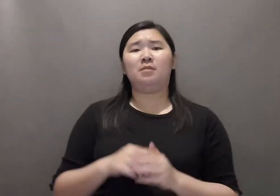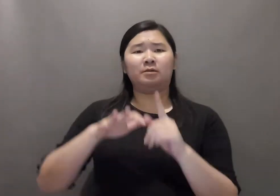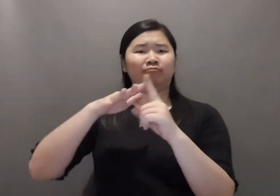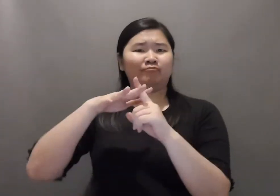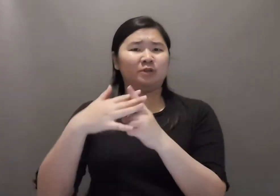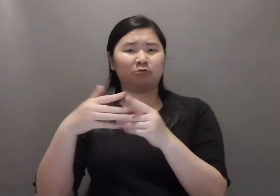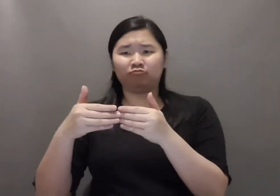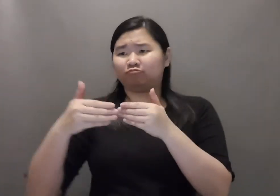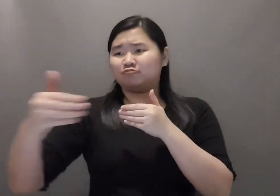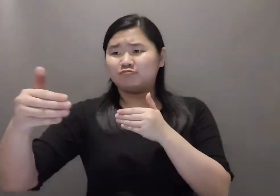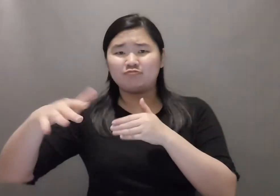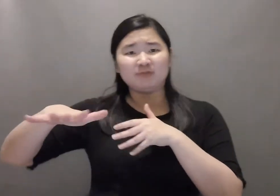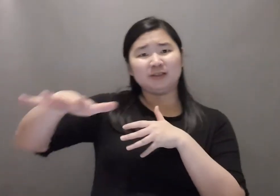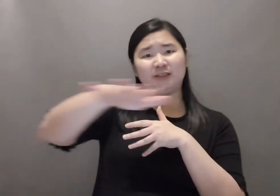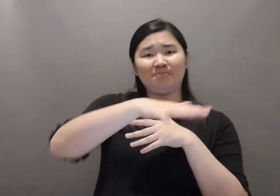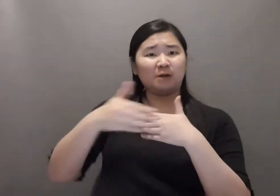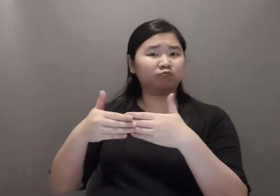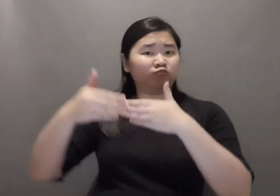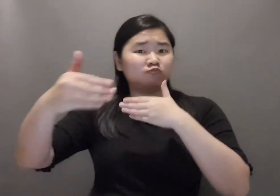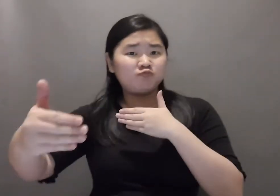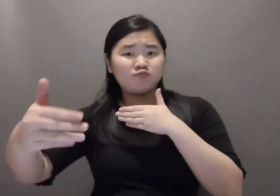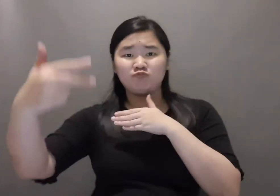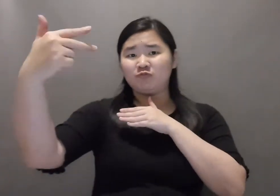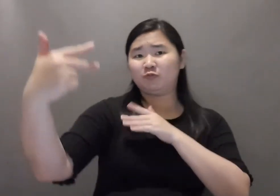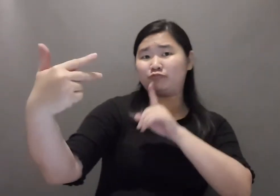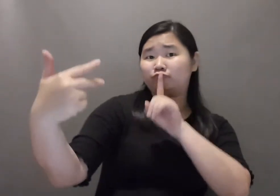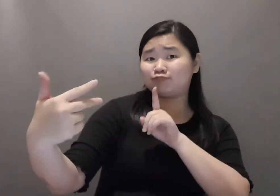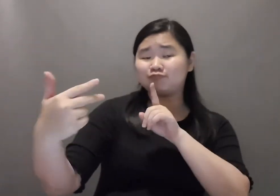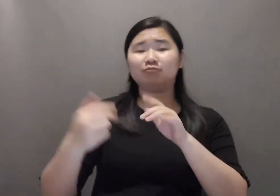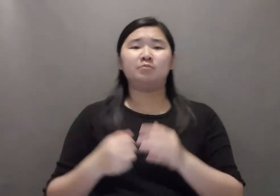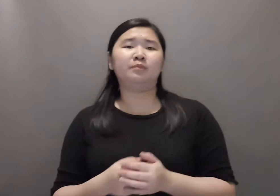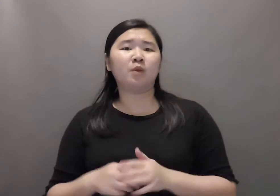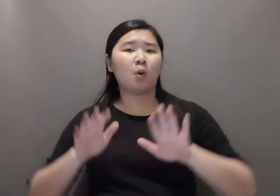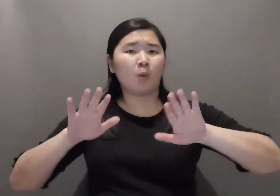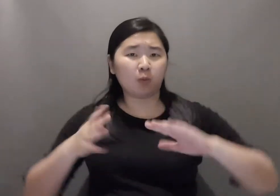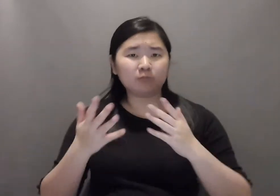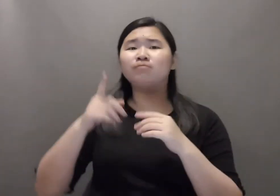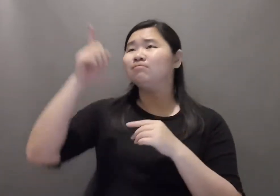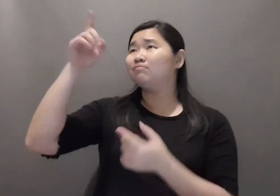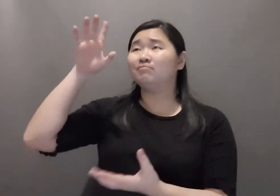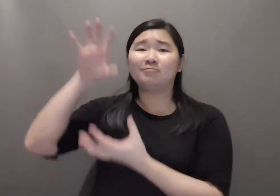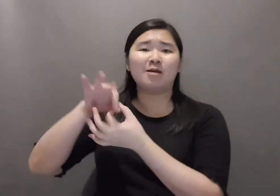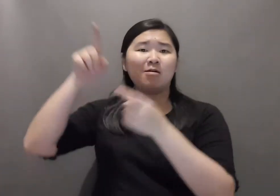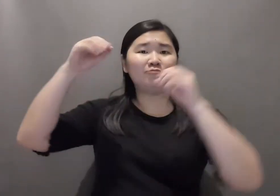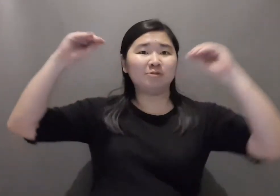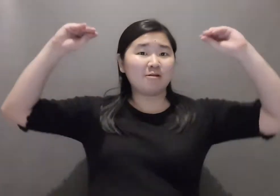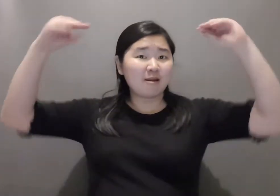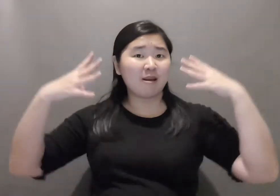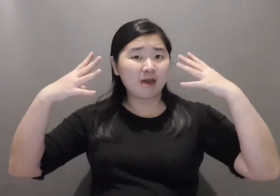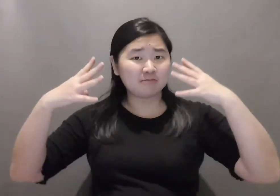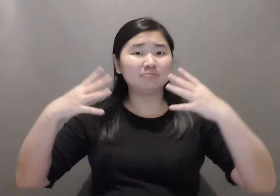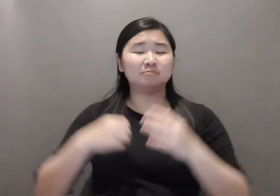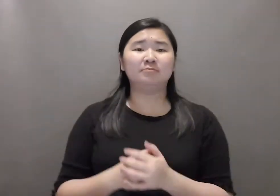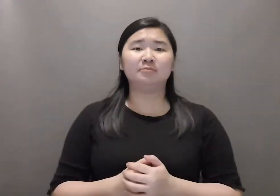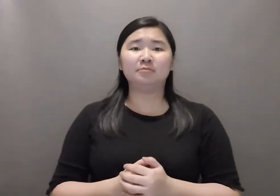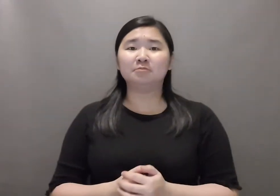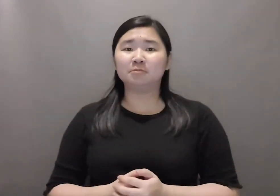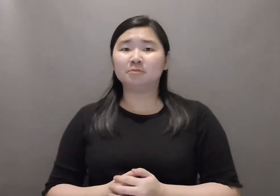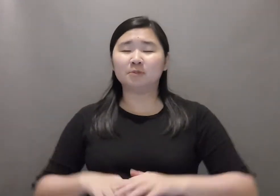appropriate framing and distance, and visible lighting.